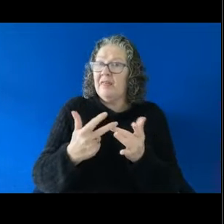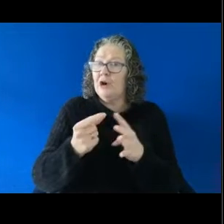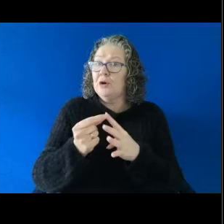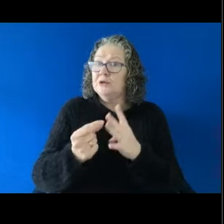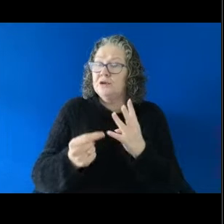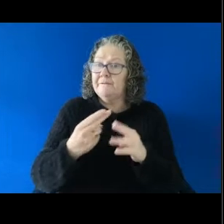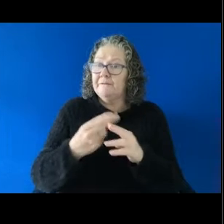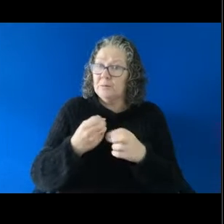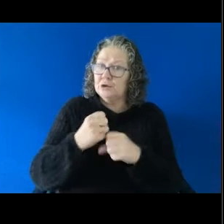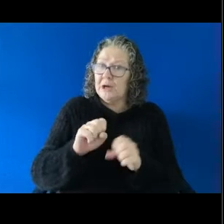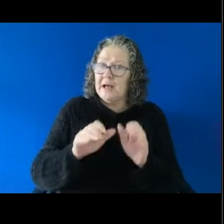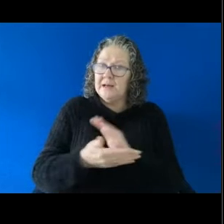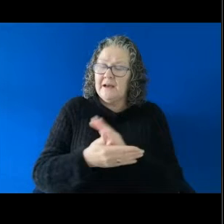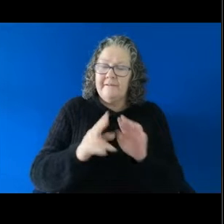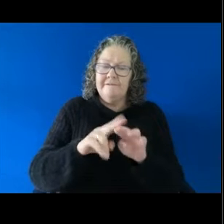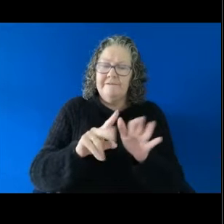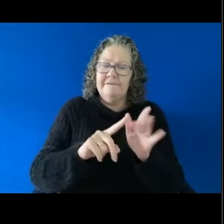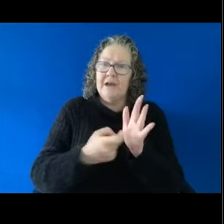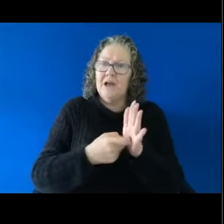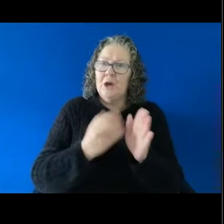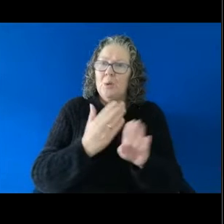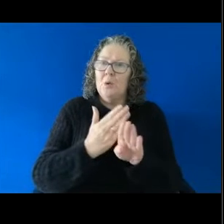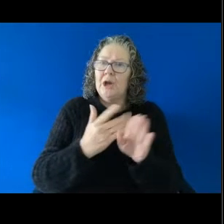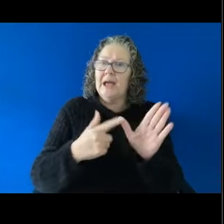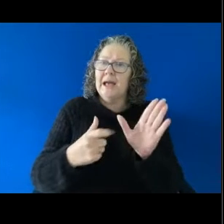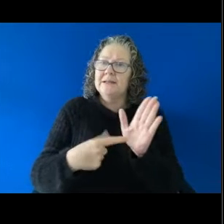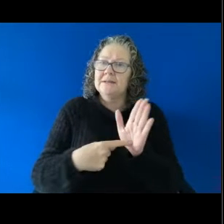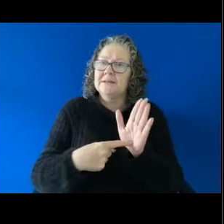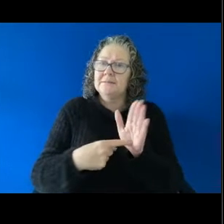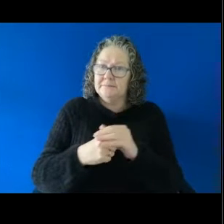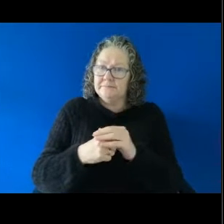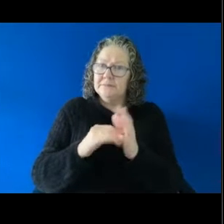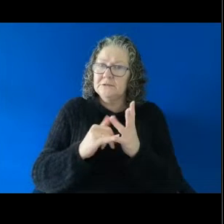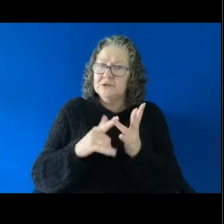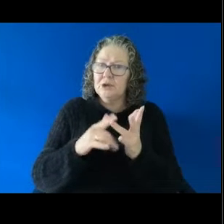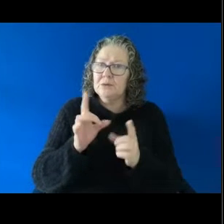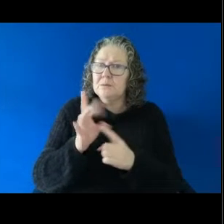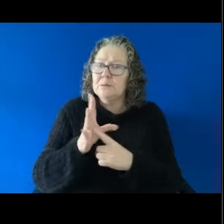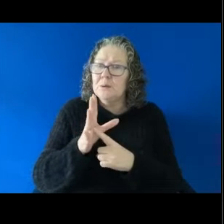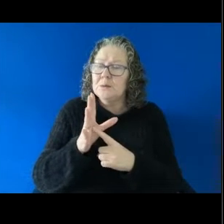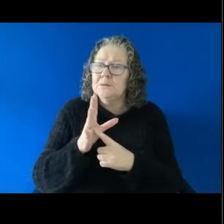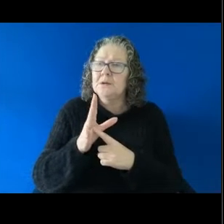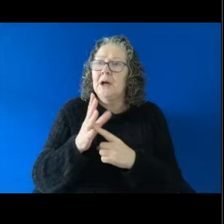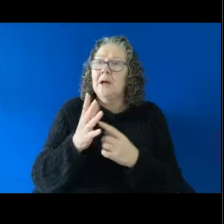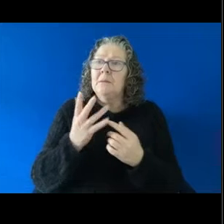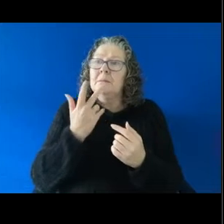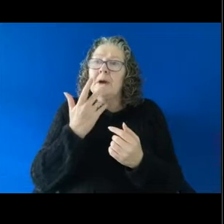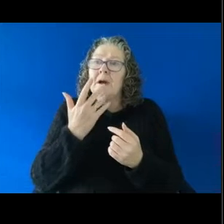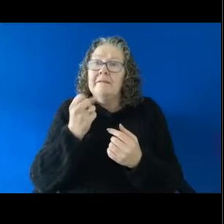the Fair Work Act. So it's very important that if there are people you are working with who have